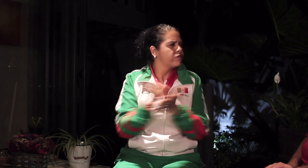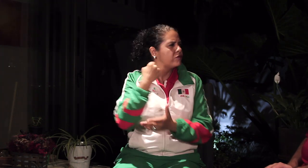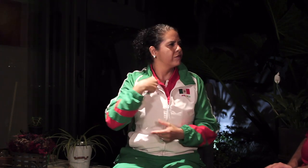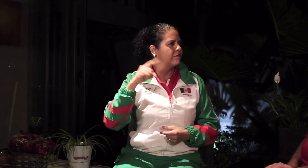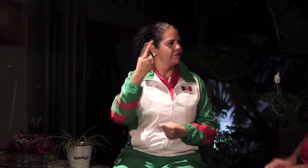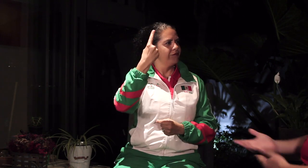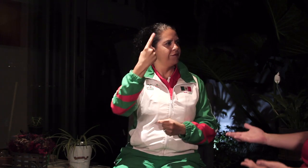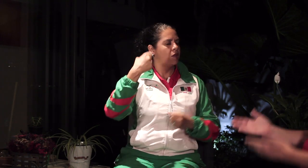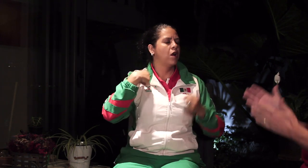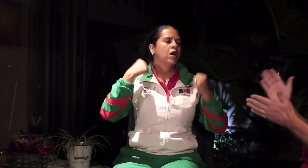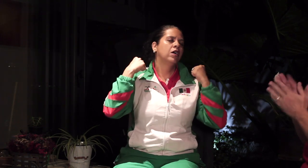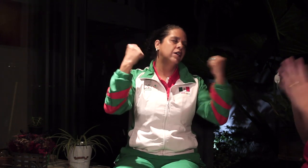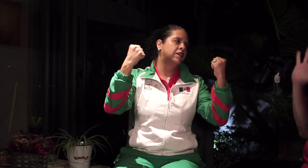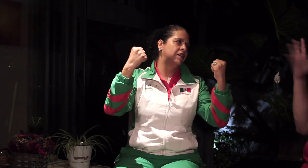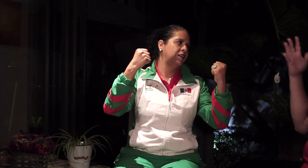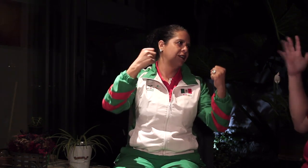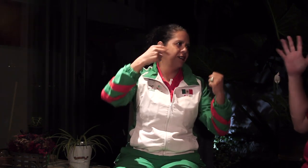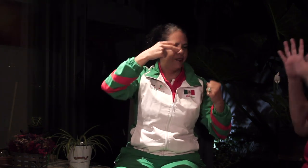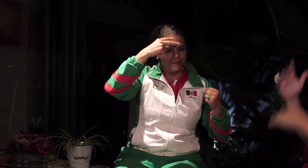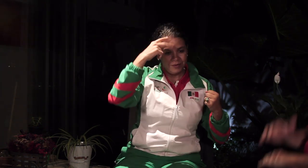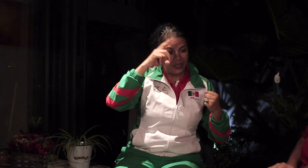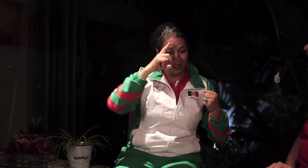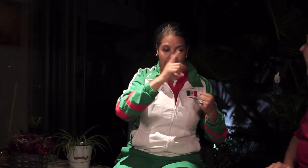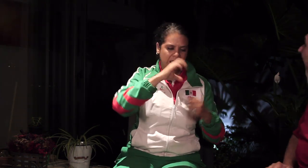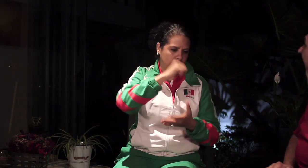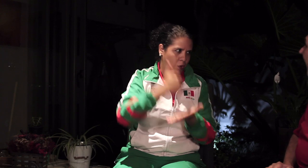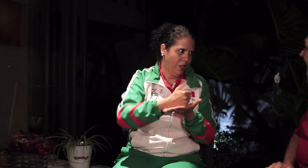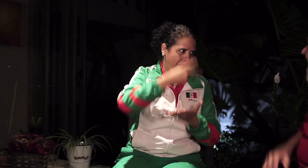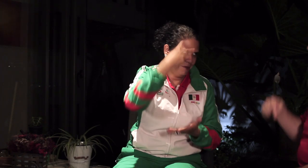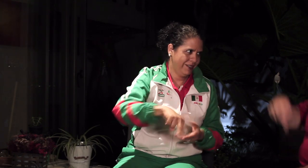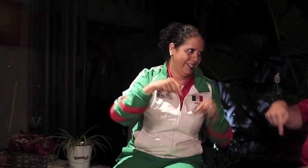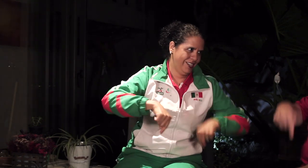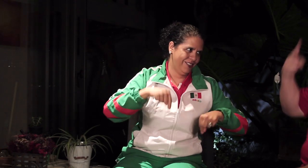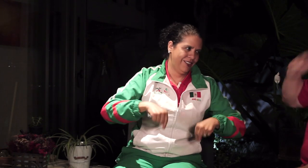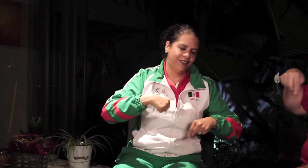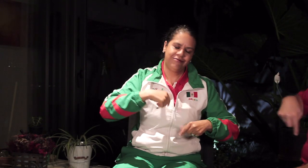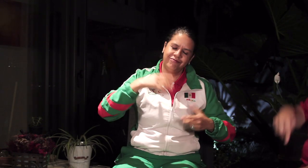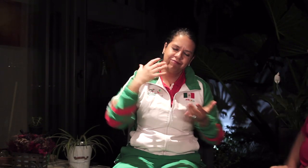and we won the first place for Mexico!